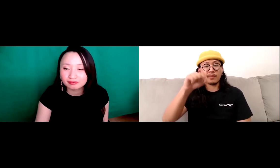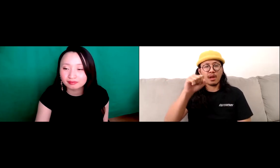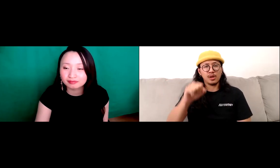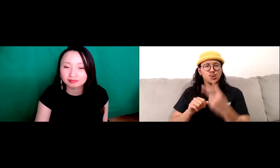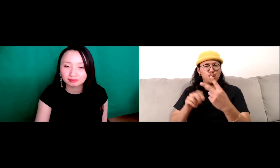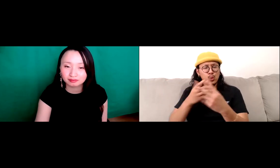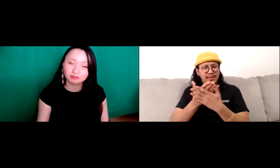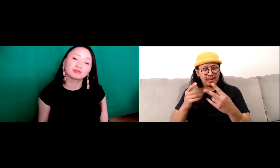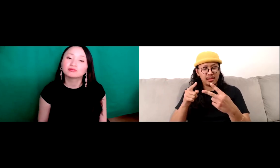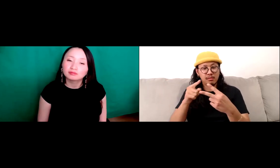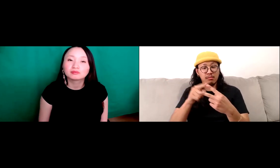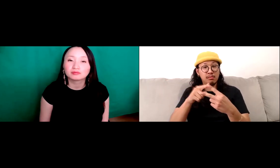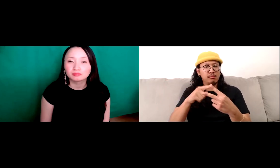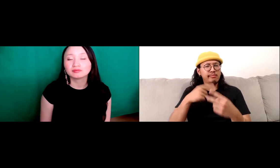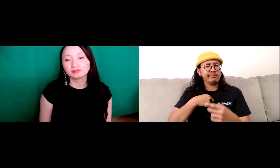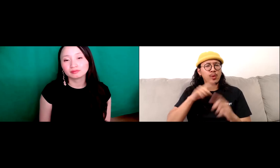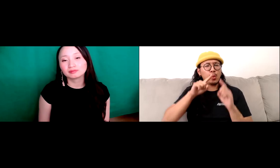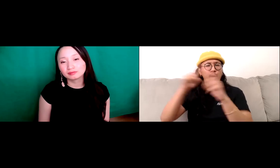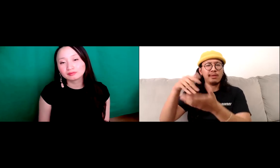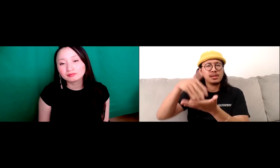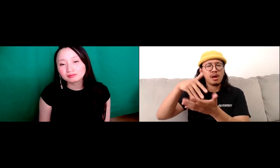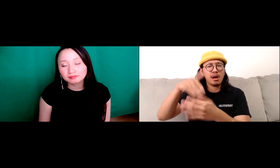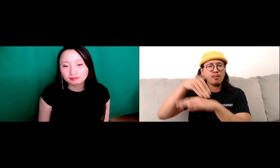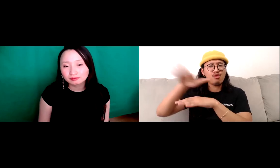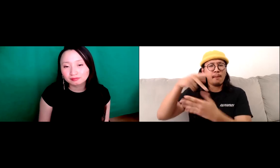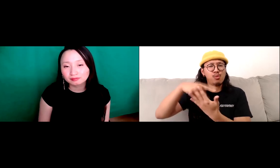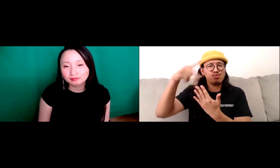This is Joey speaking. Okay. So two things.